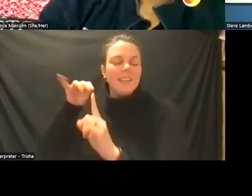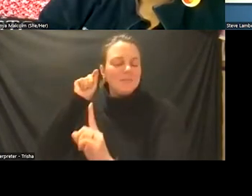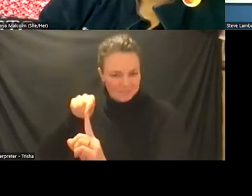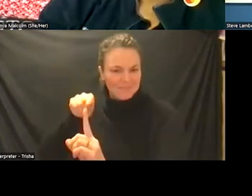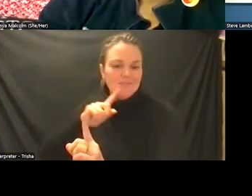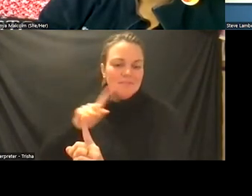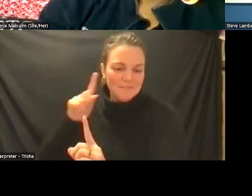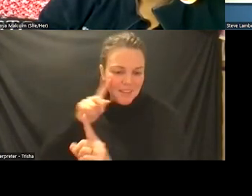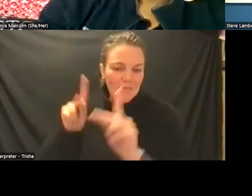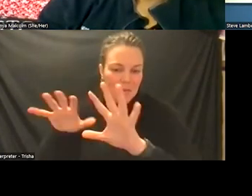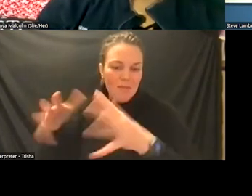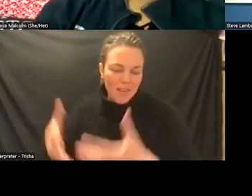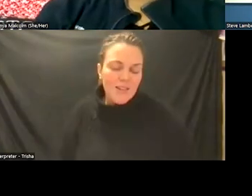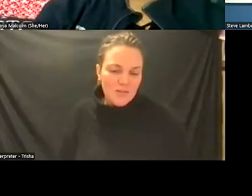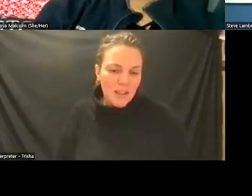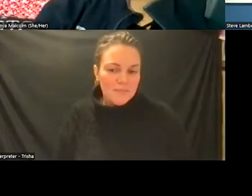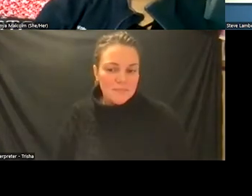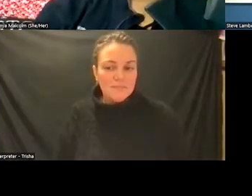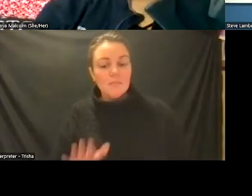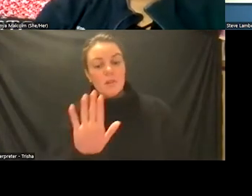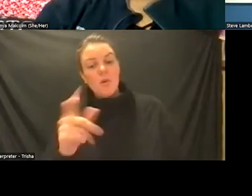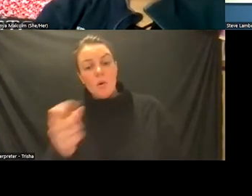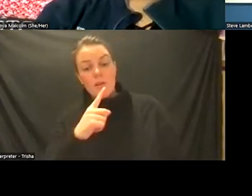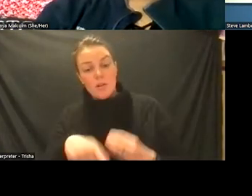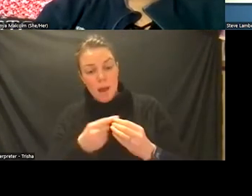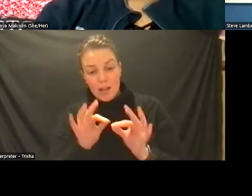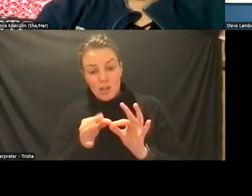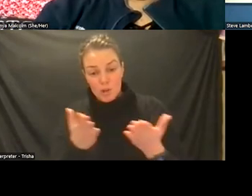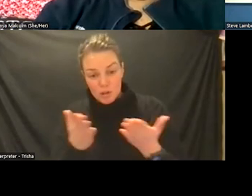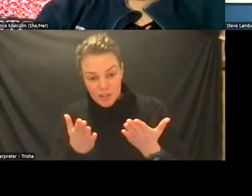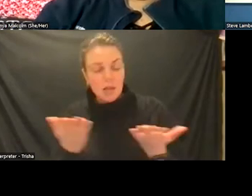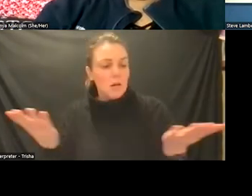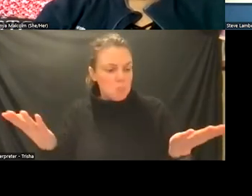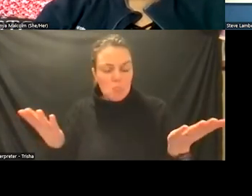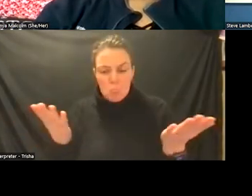our population as far as your question about interpreter services interpreters are fabulous